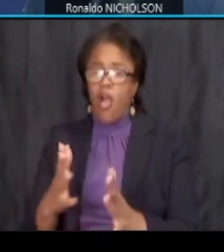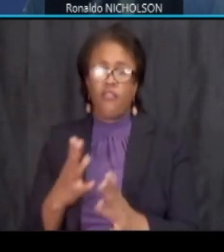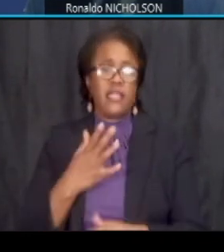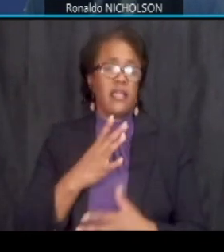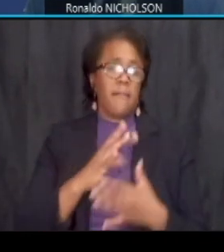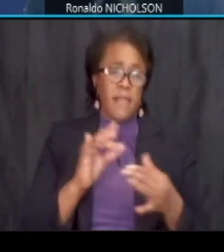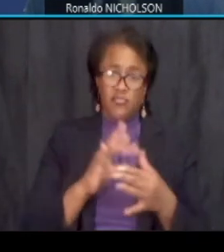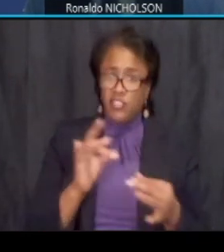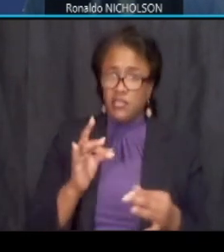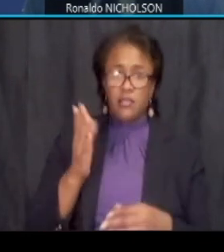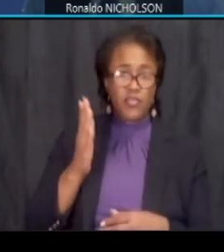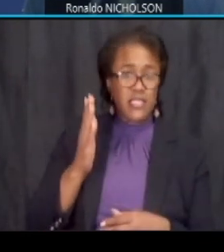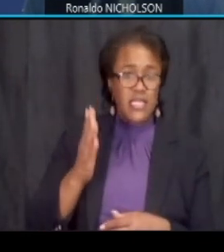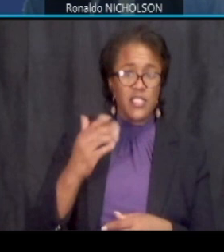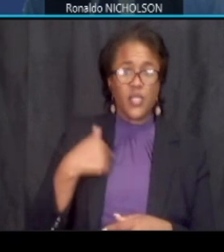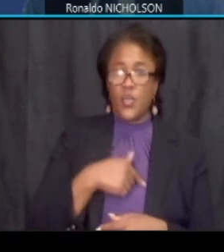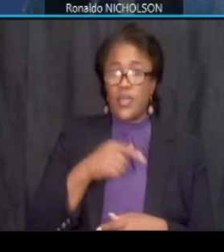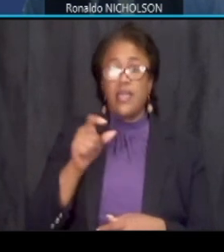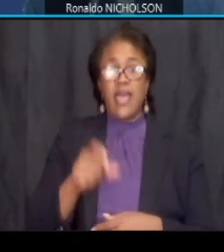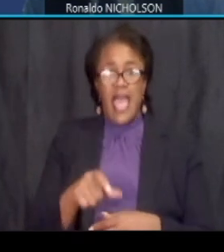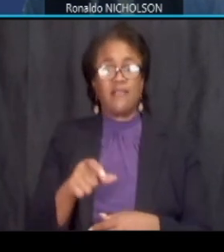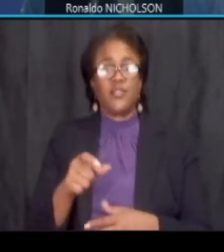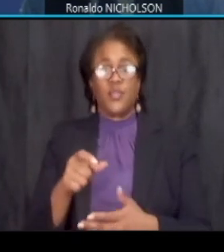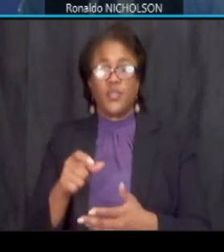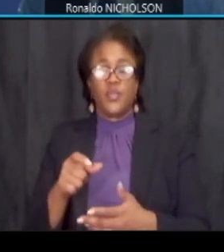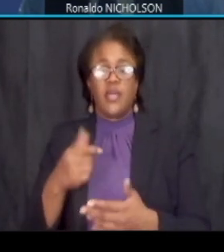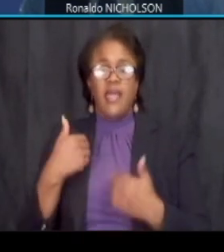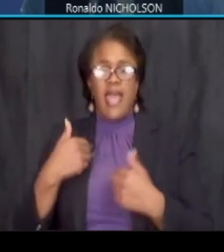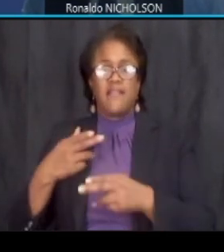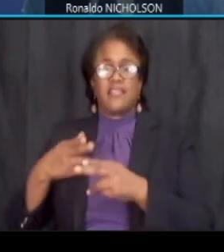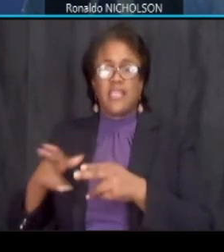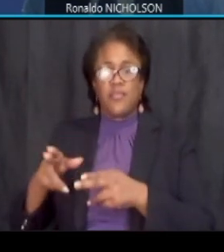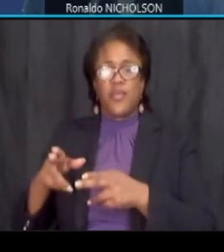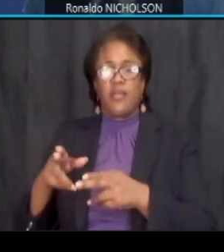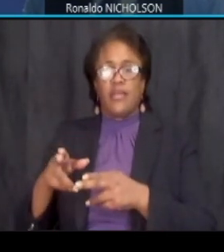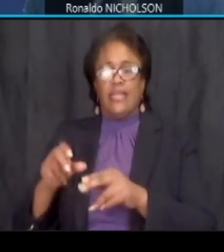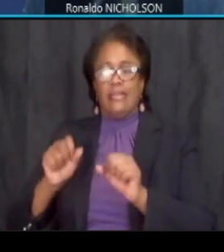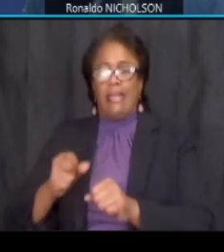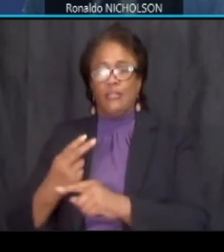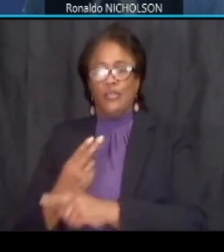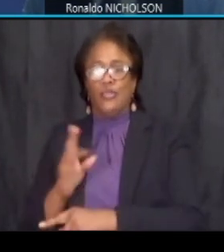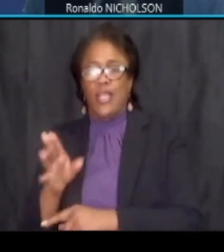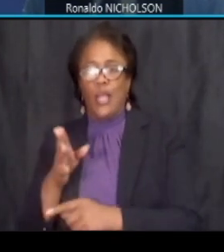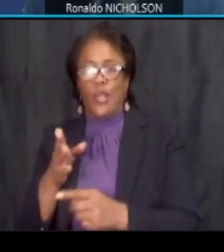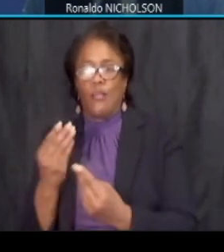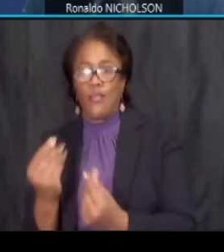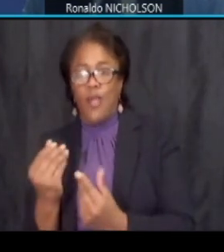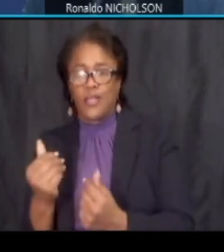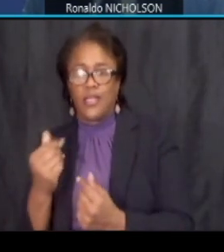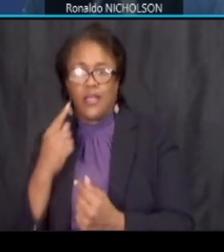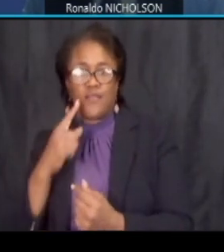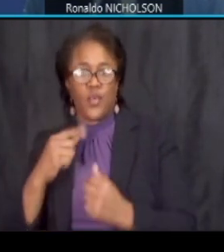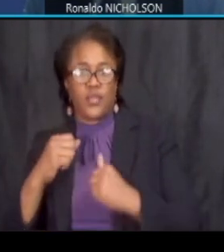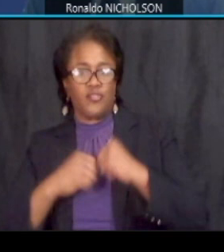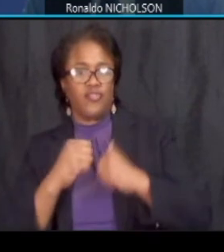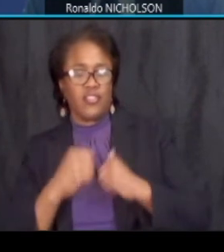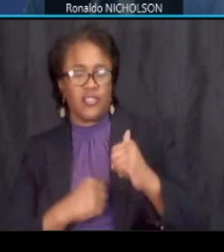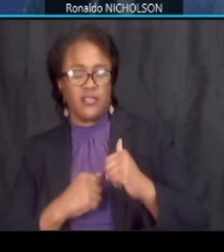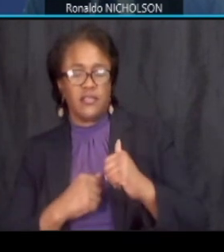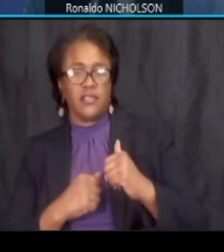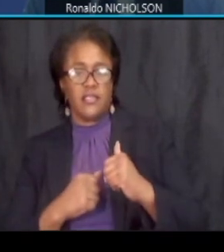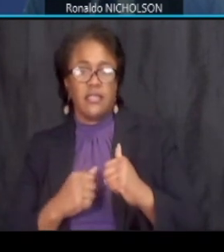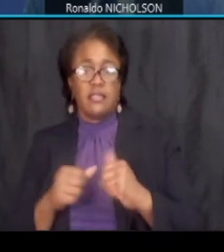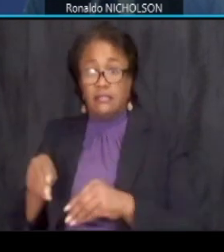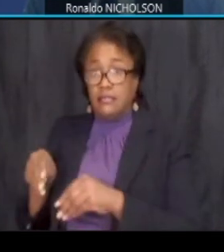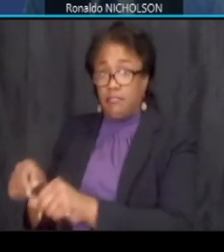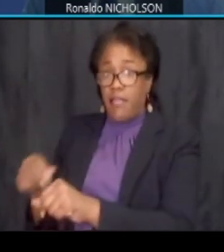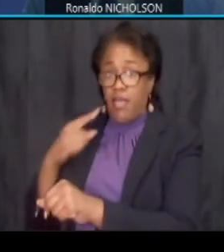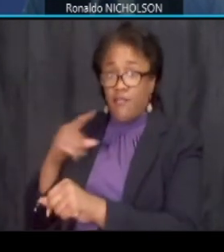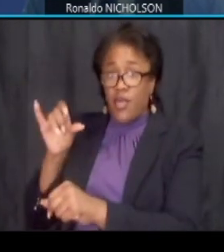where we have to acquire temporary easement rights um the compensation for that will be in accordance